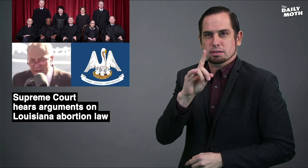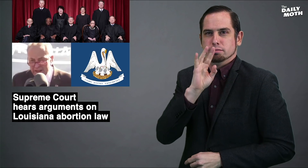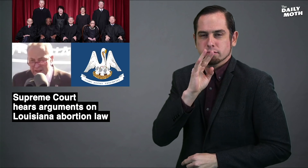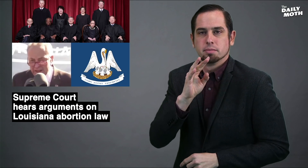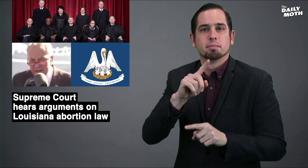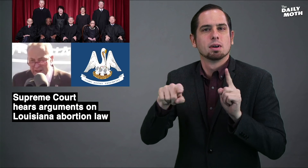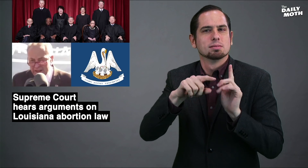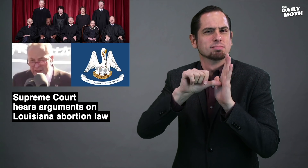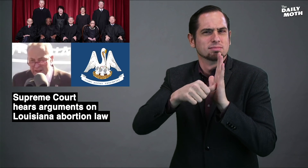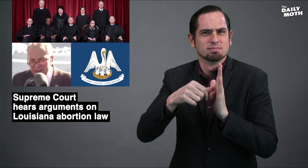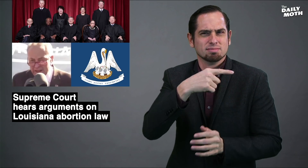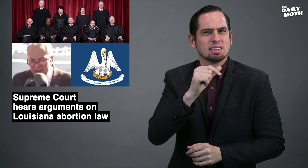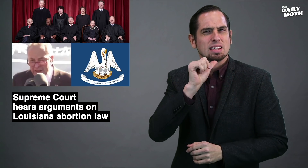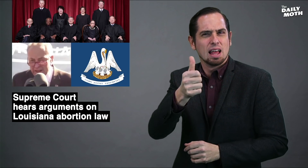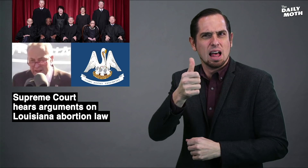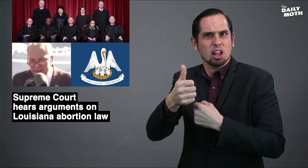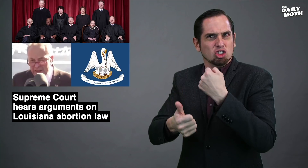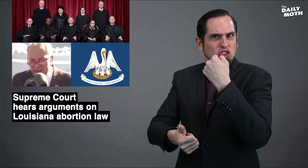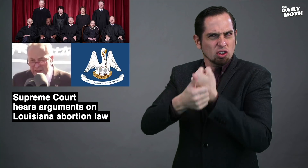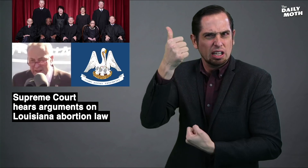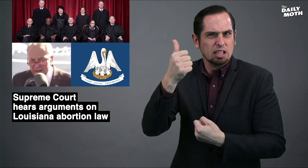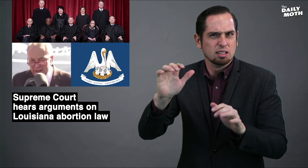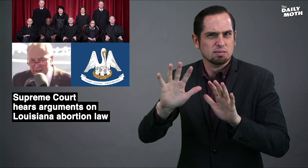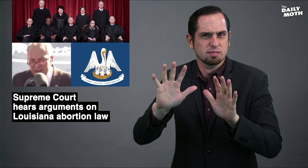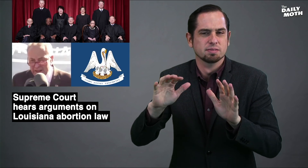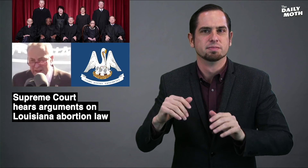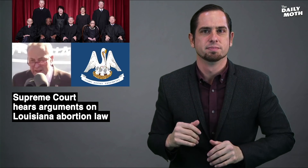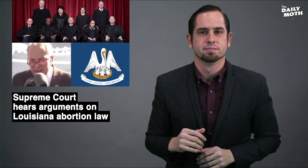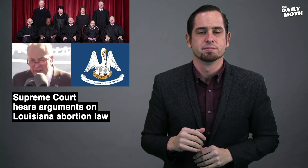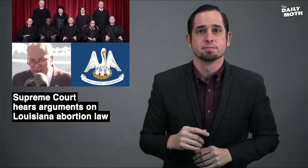he did but emphasized he did not make a threat.